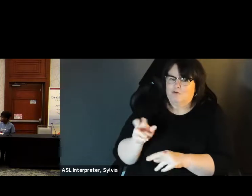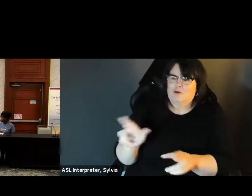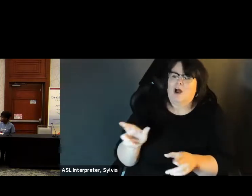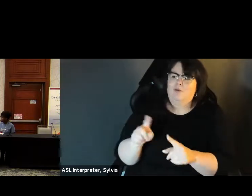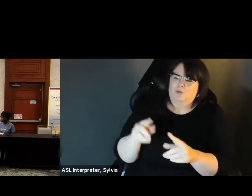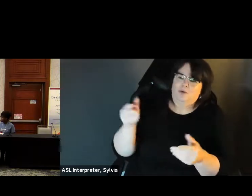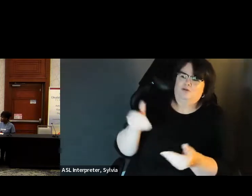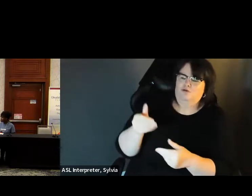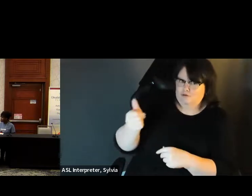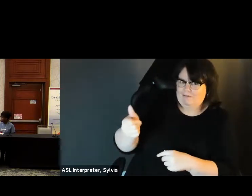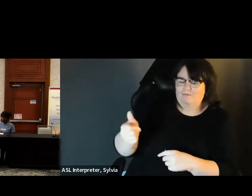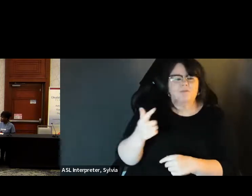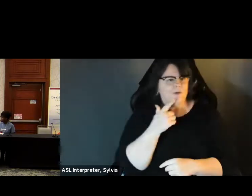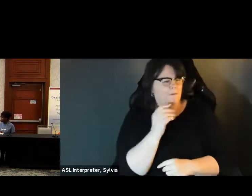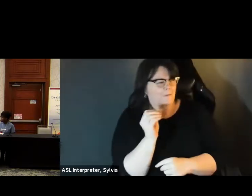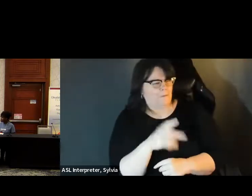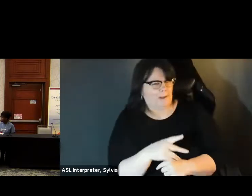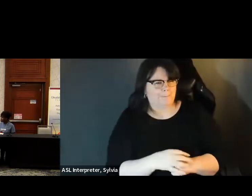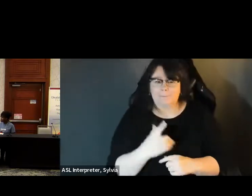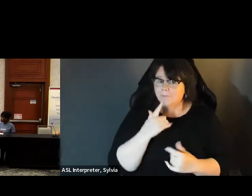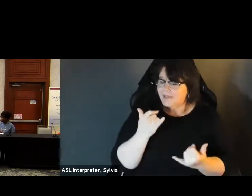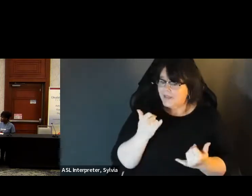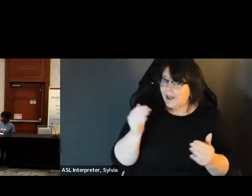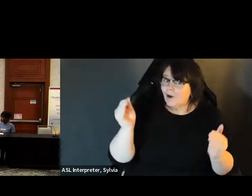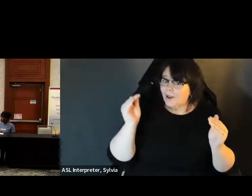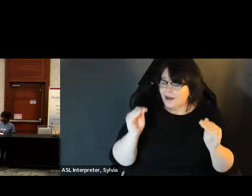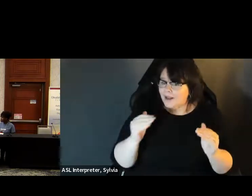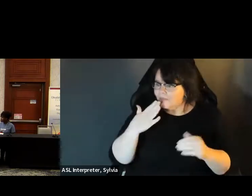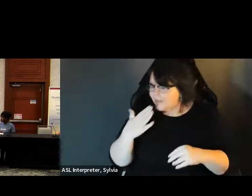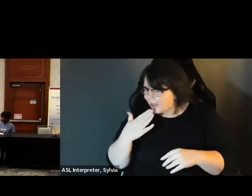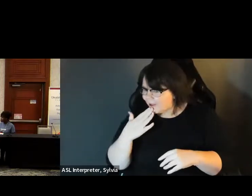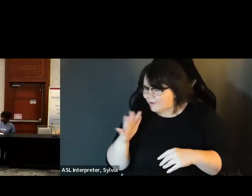until then we can move on to the next question. Doug. Okay. Thank you so much for introducing yourself. Did you have a response for your experience?